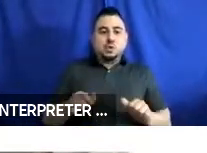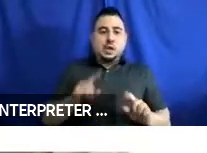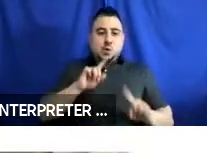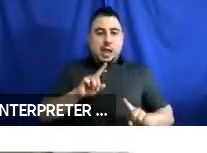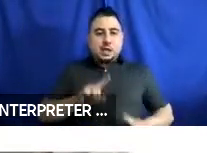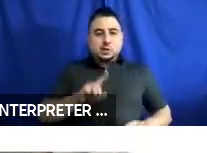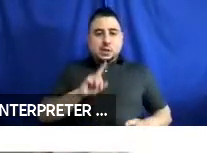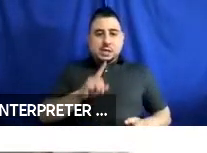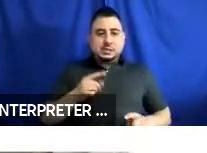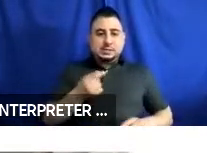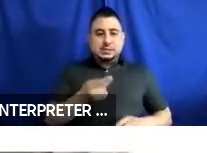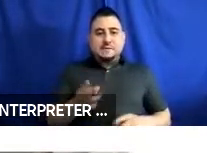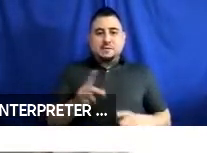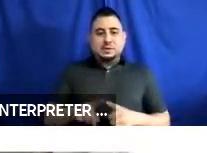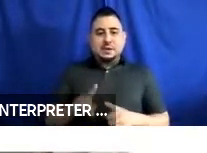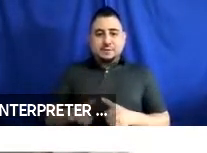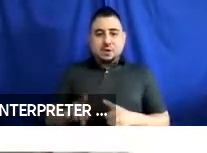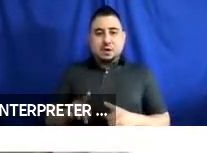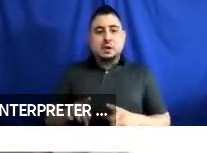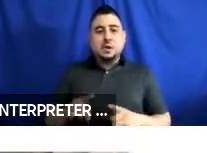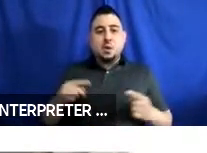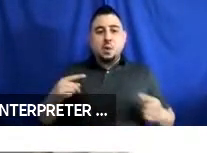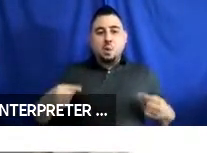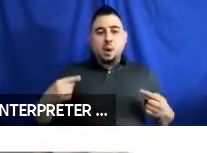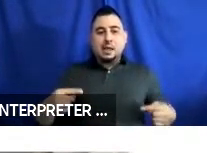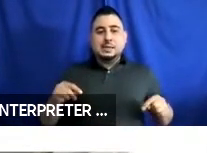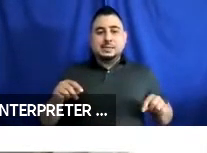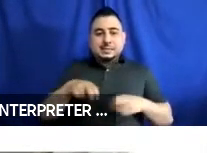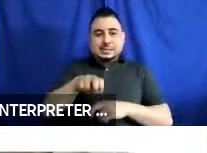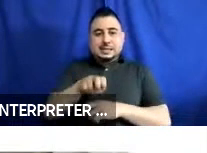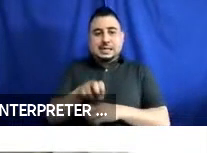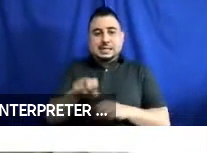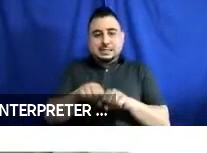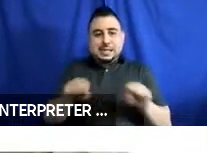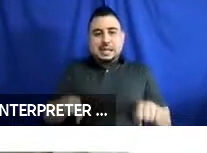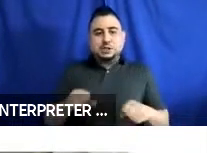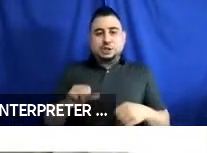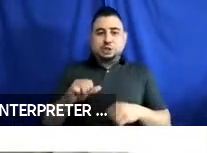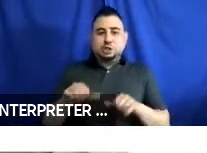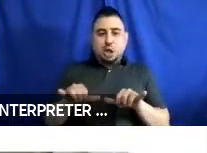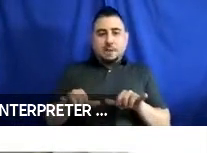is, we have several different seating station geometries set up and trying to determine